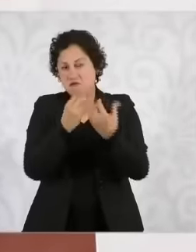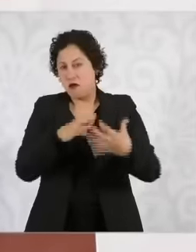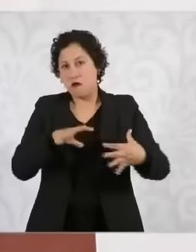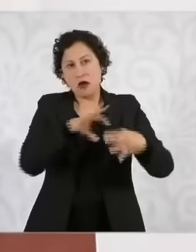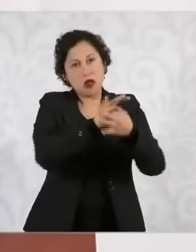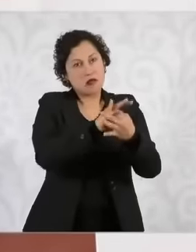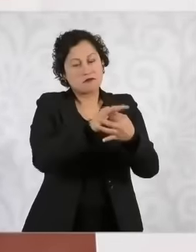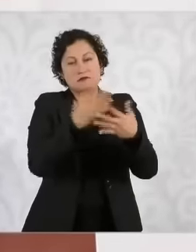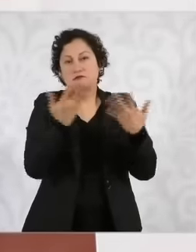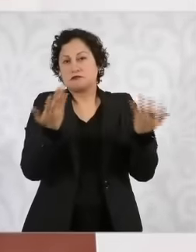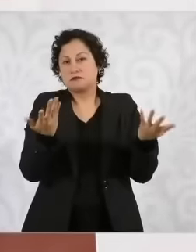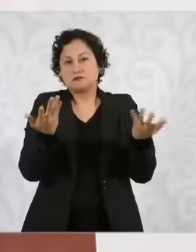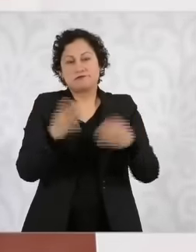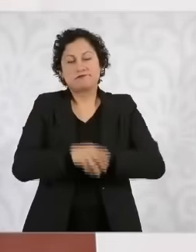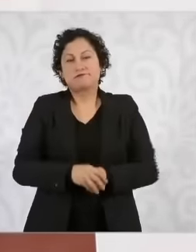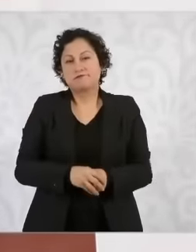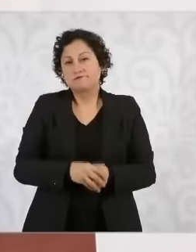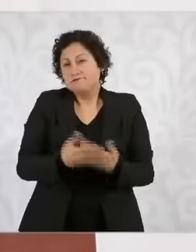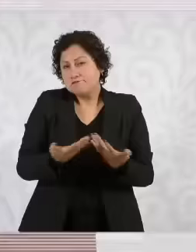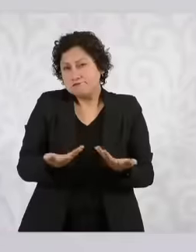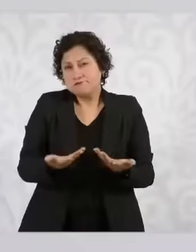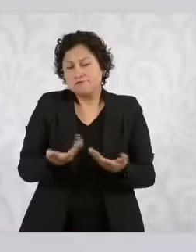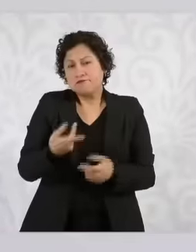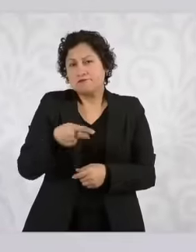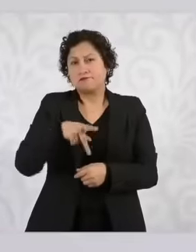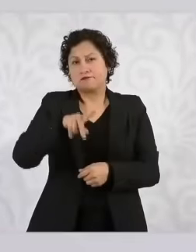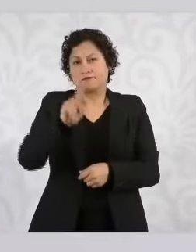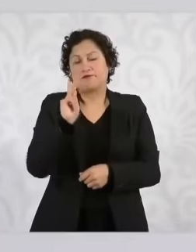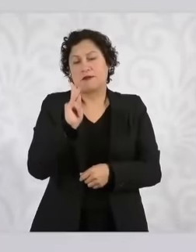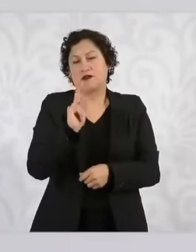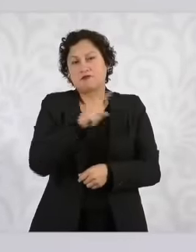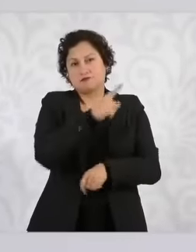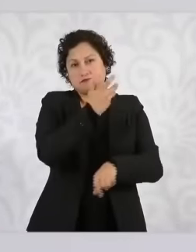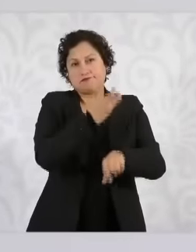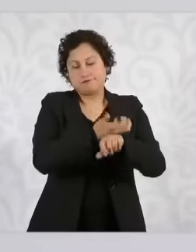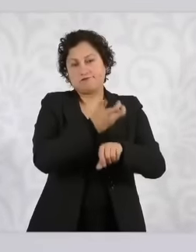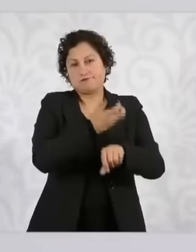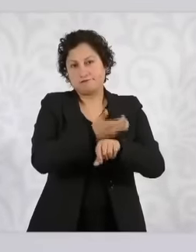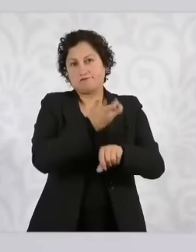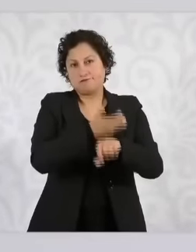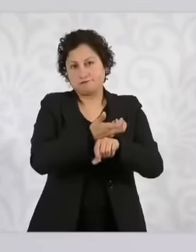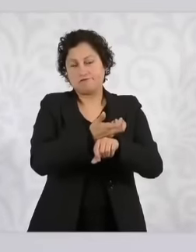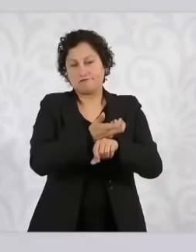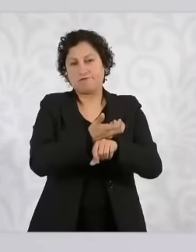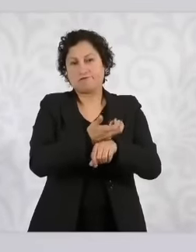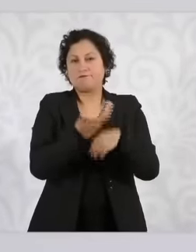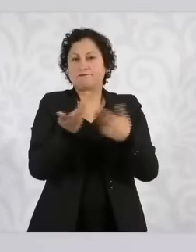United States and Canada as well. But mainly the United States and as we said, we were there